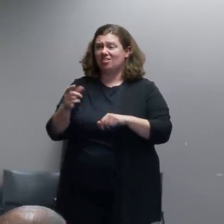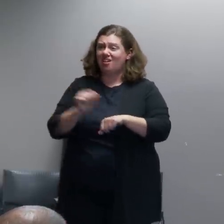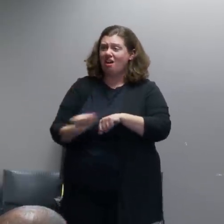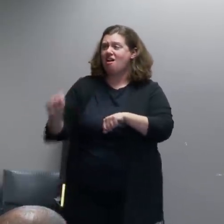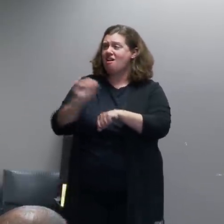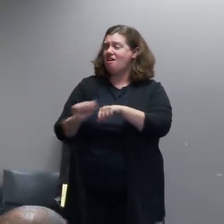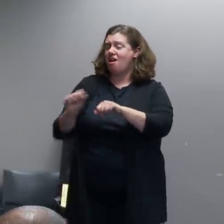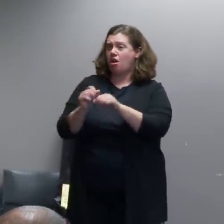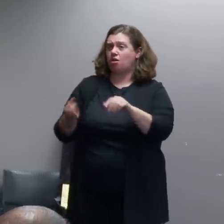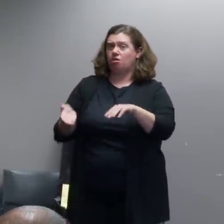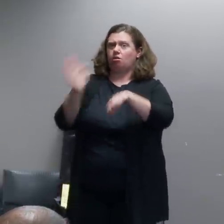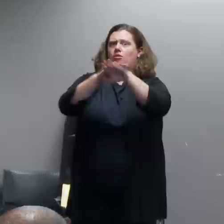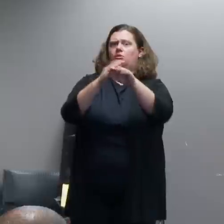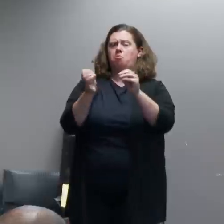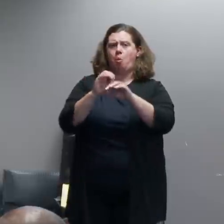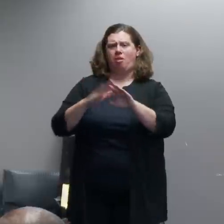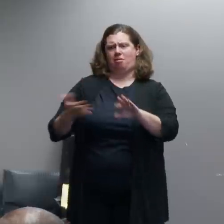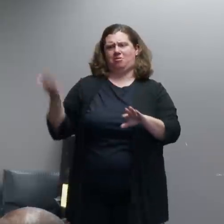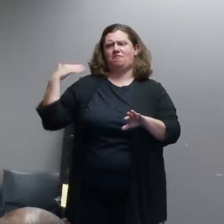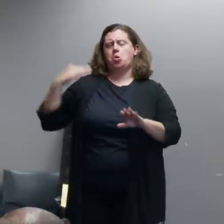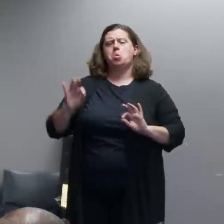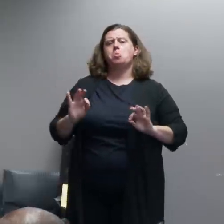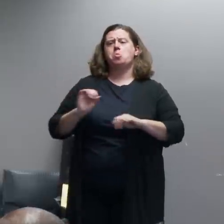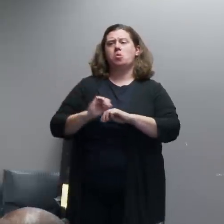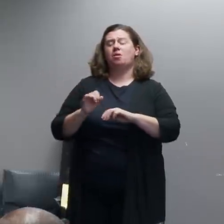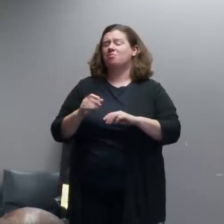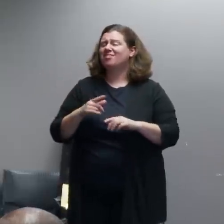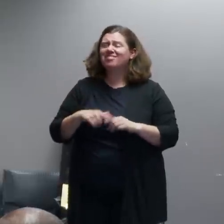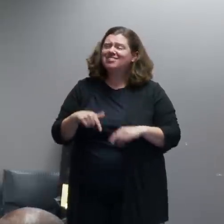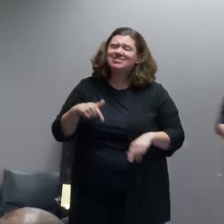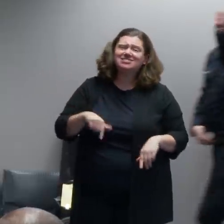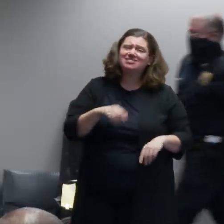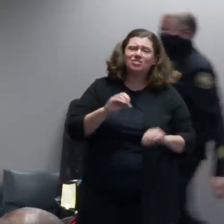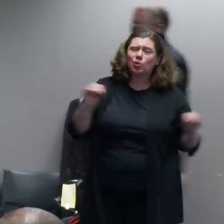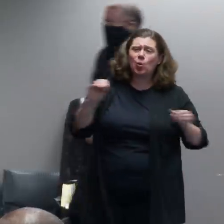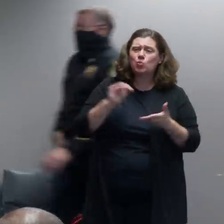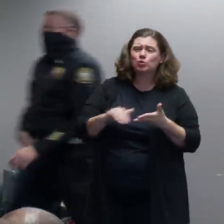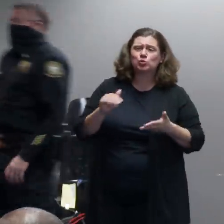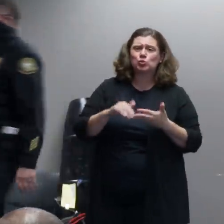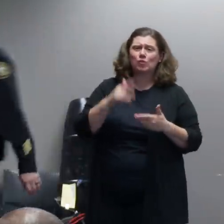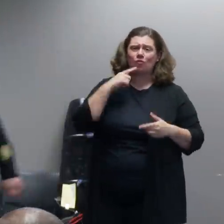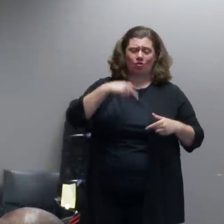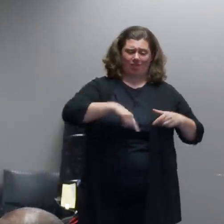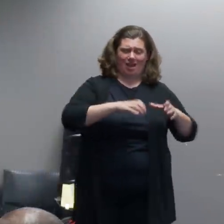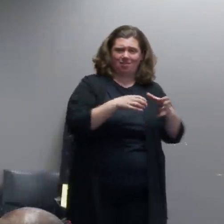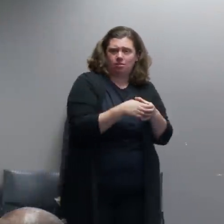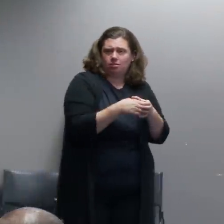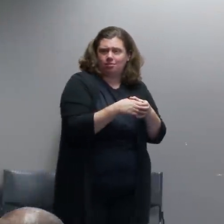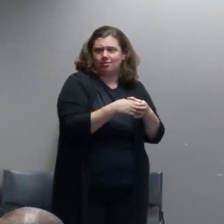that's still not an excuse for failing to live up to our standards as